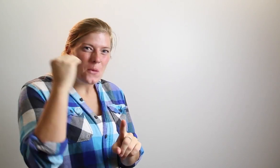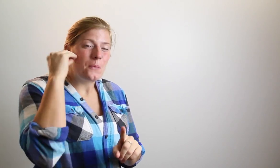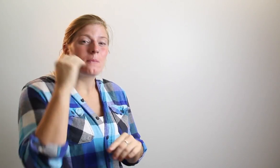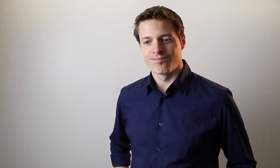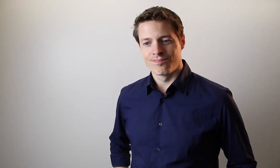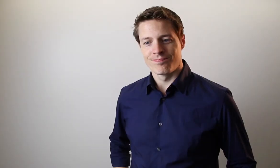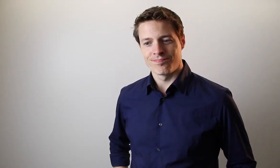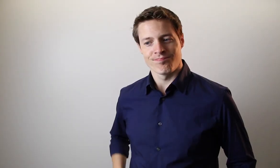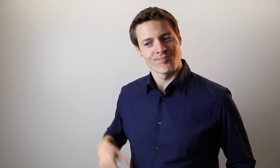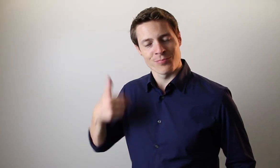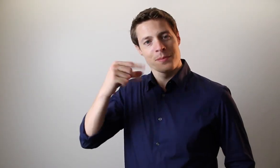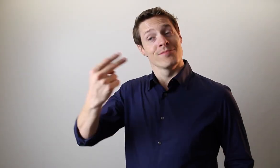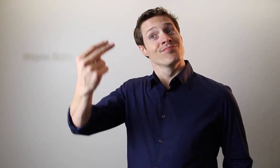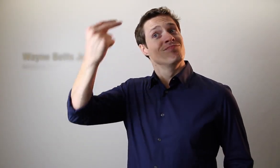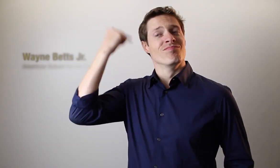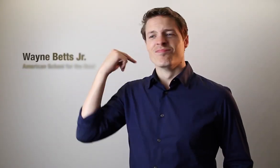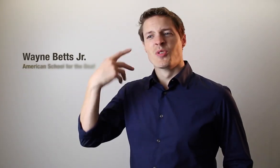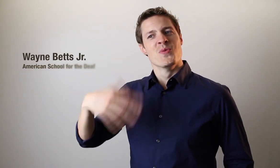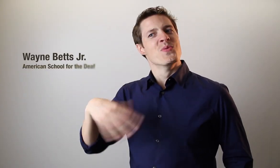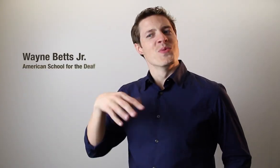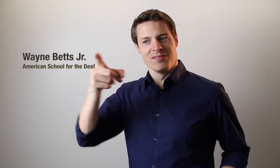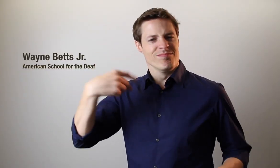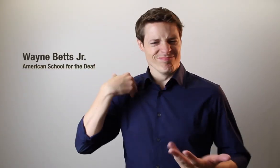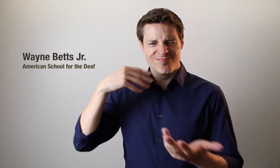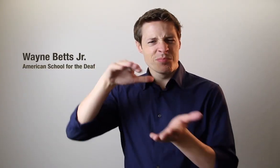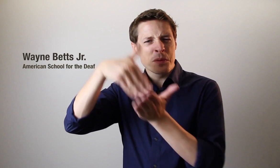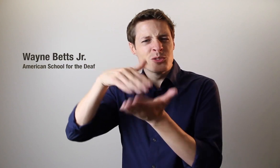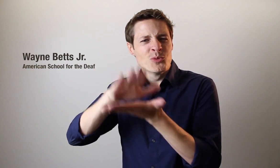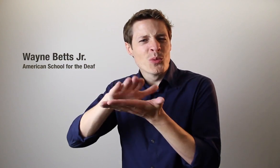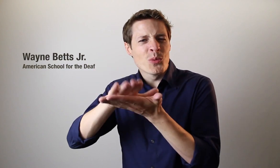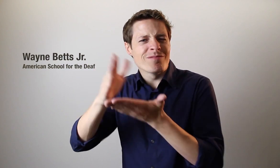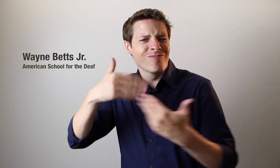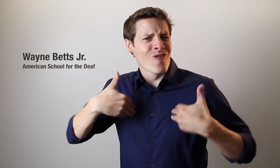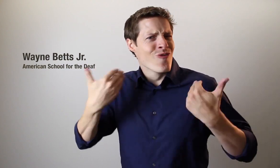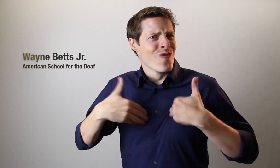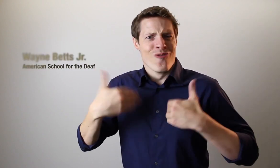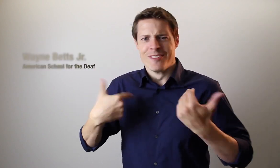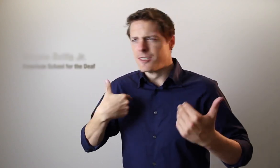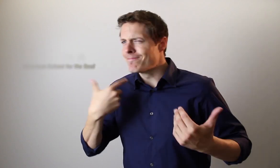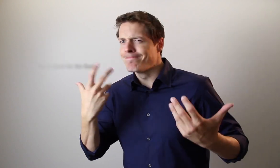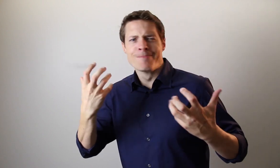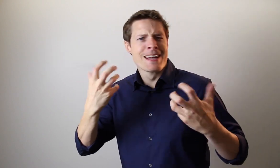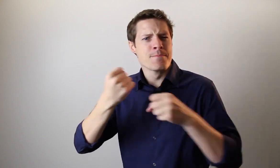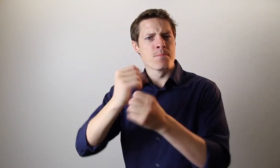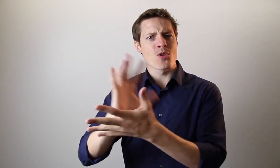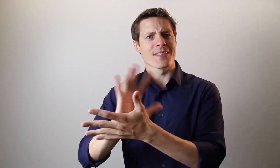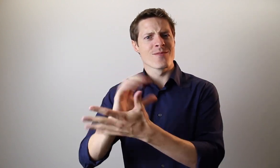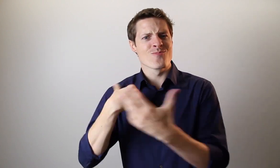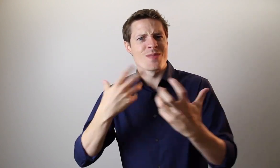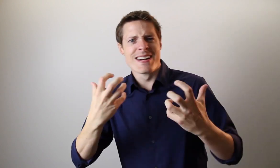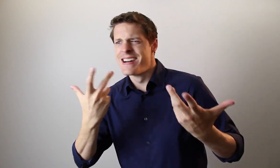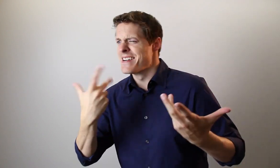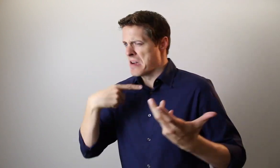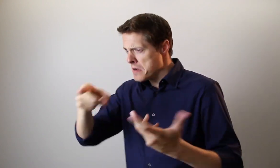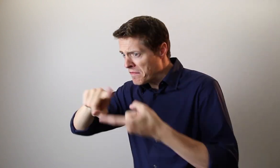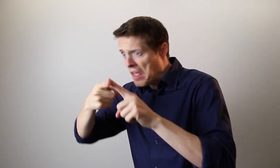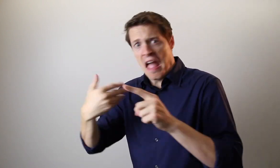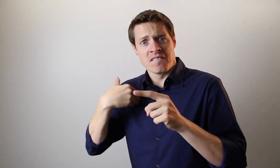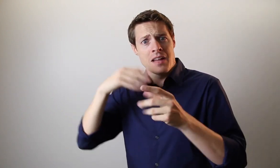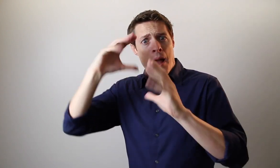Reflecting my middle school days, I have always wanted to make movies. I borrowed a small camera from my friend.